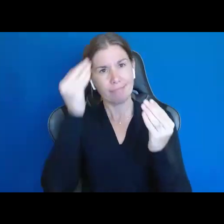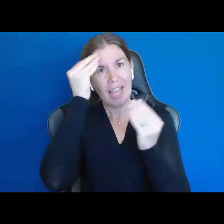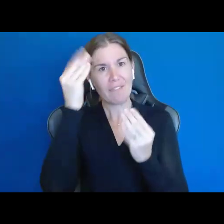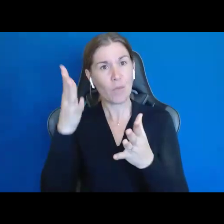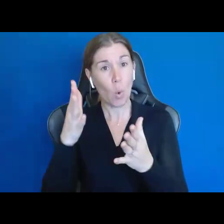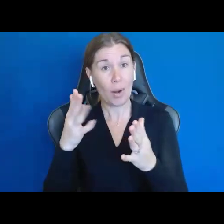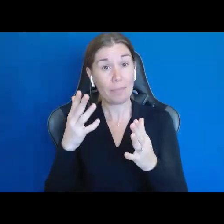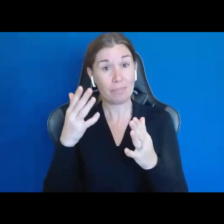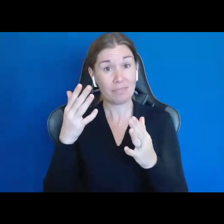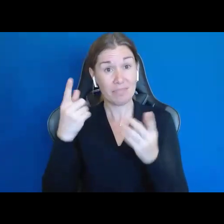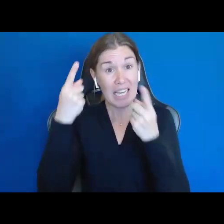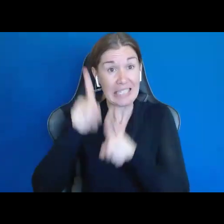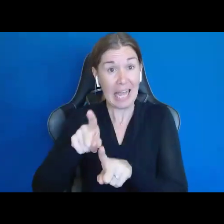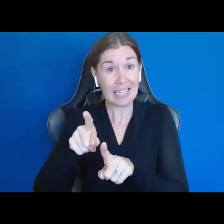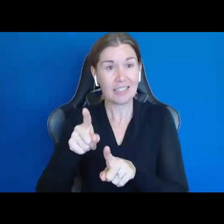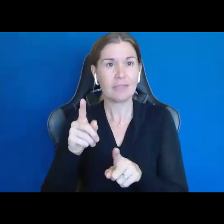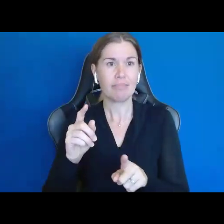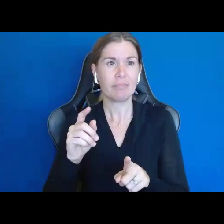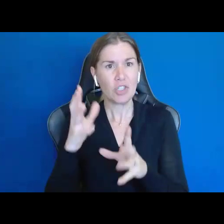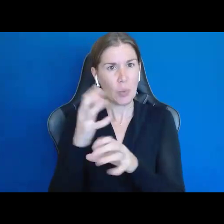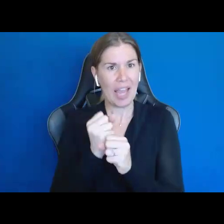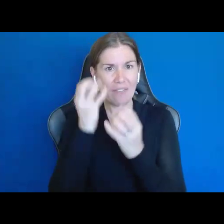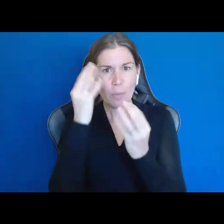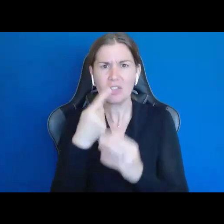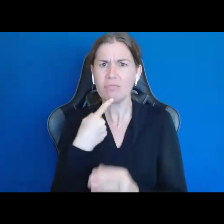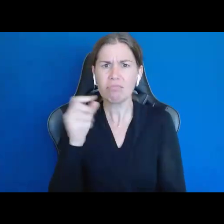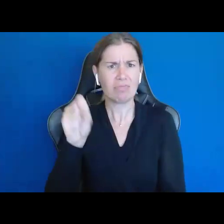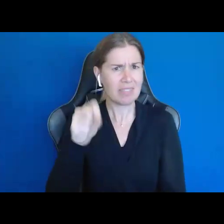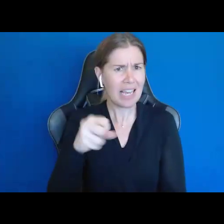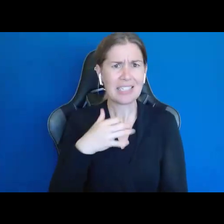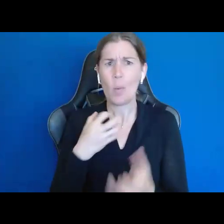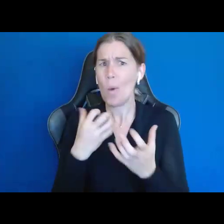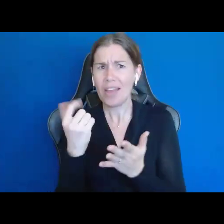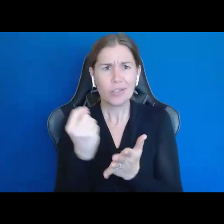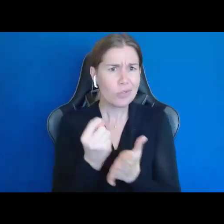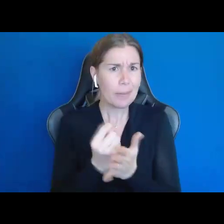you get information so you can say, "Yes, I do want this treatment" or "No, I don't want that treatment."